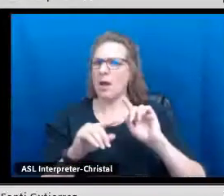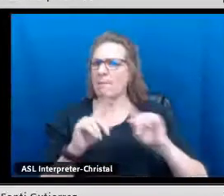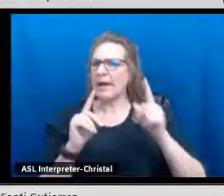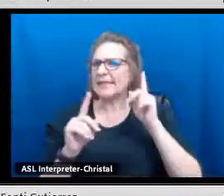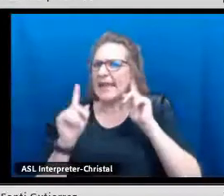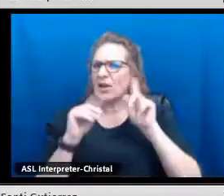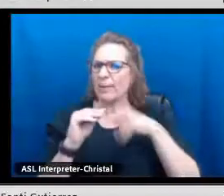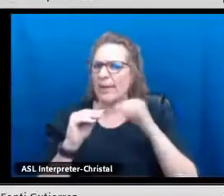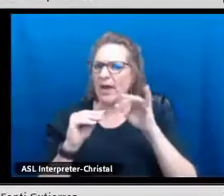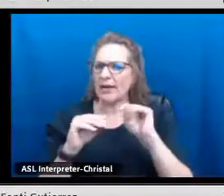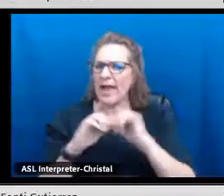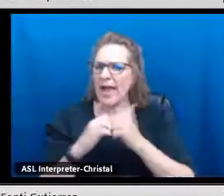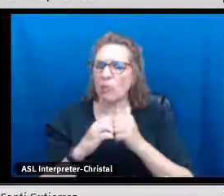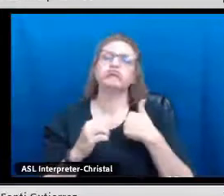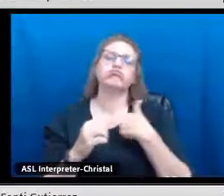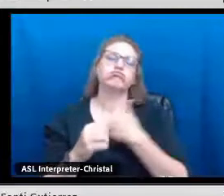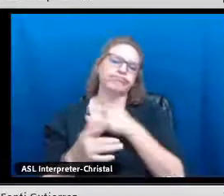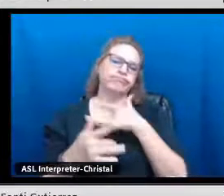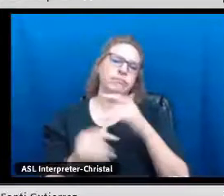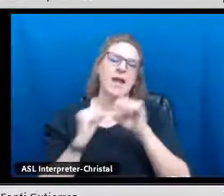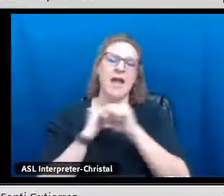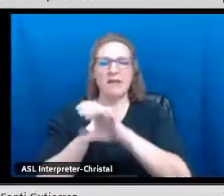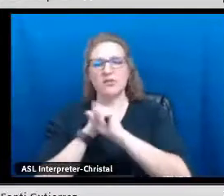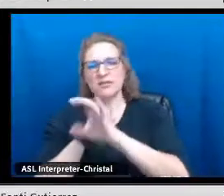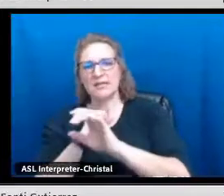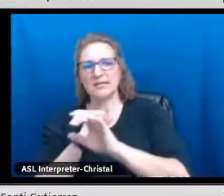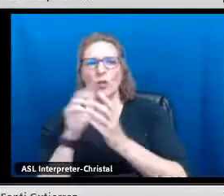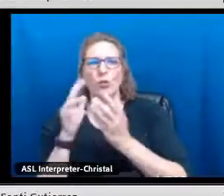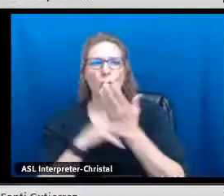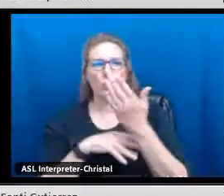They must obviously apply for the seal, but how do they hear about it?